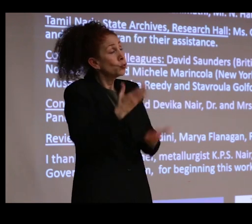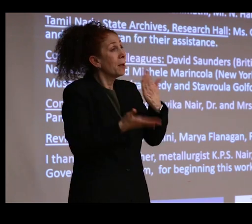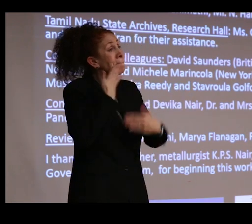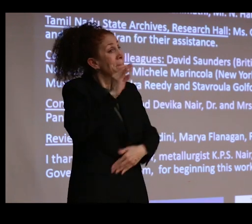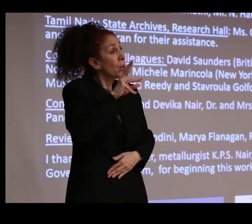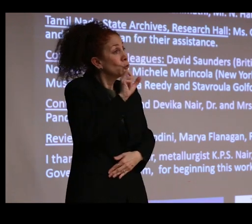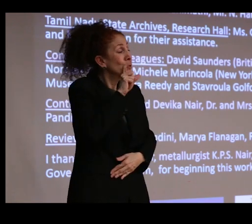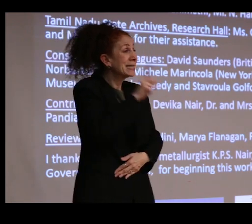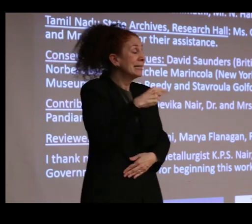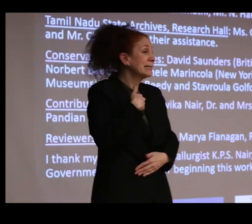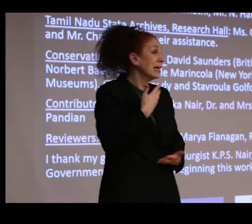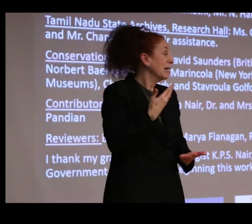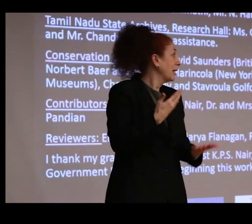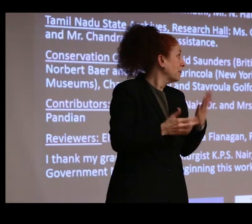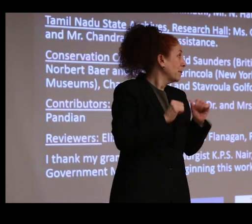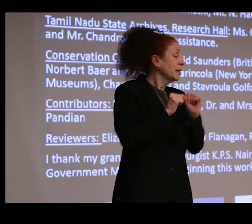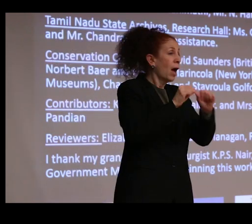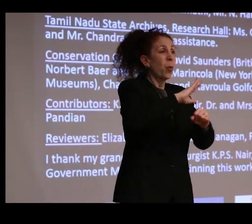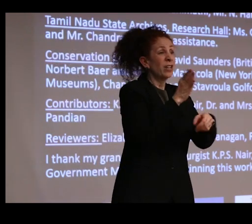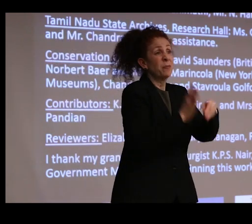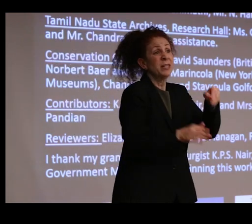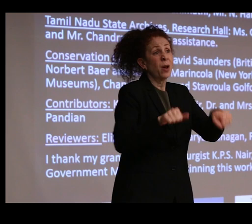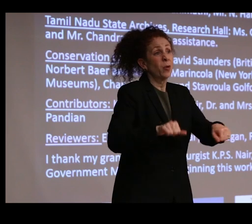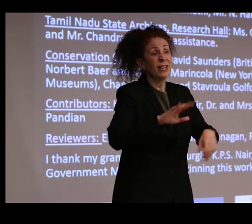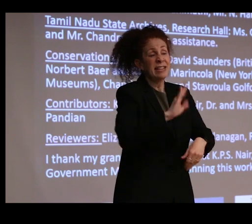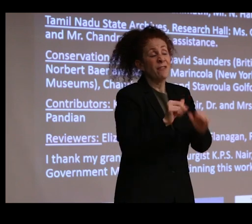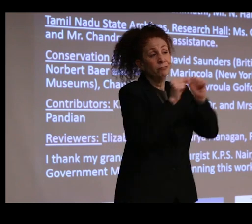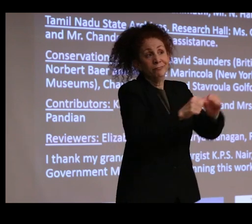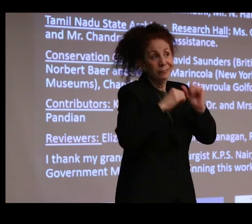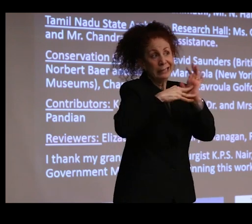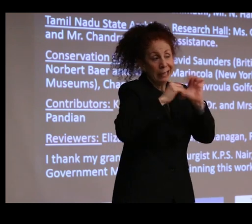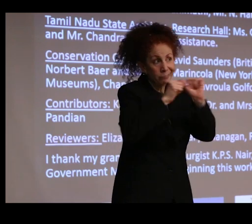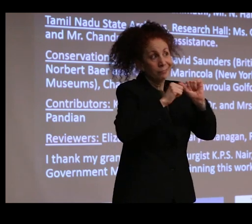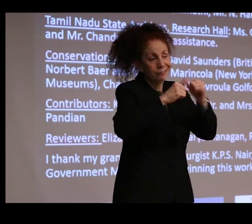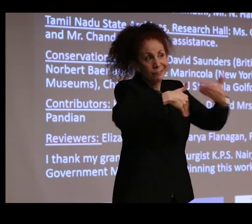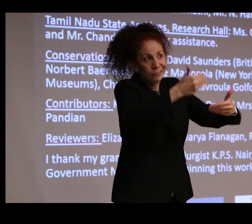is that I probably won't ever be done with this. So thank you to all of you for indulging me